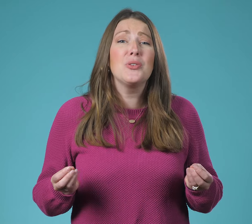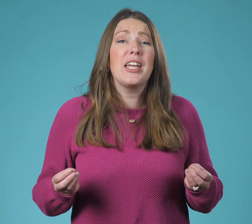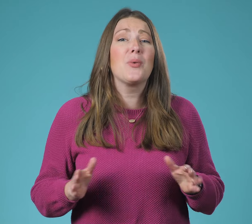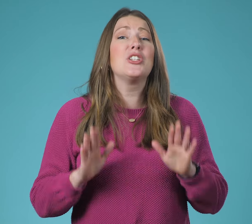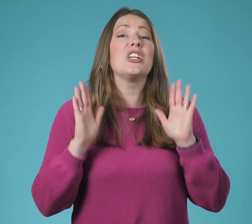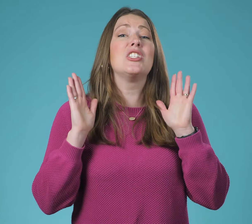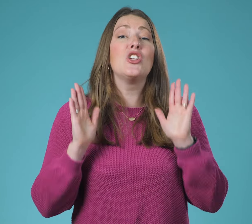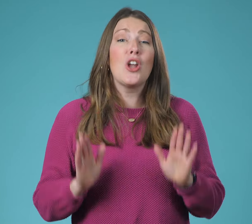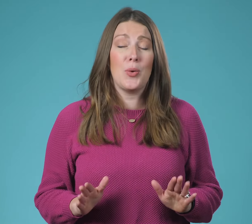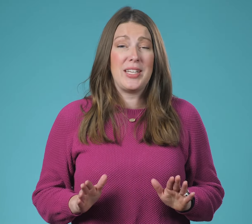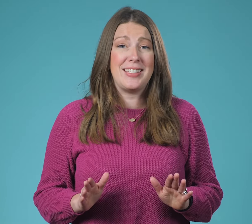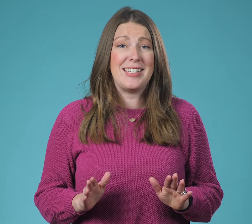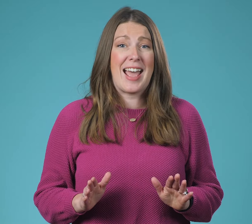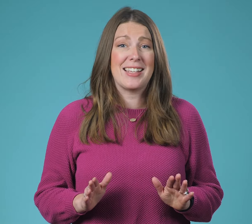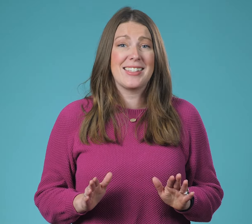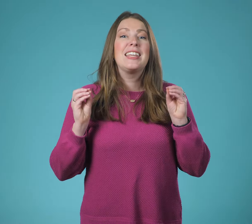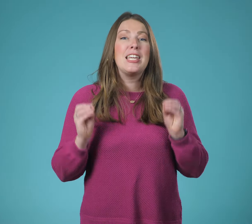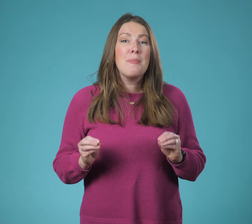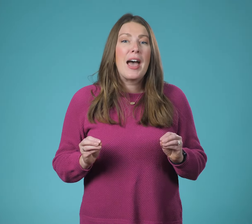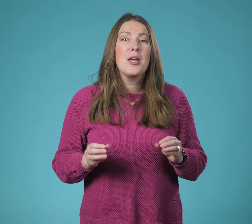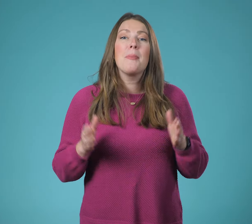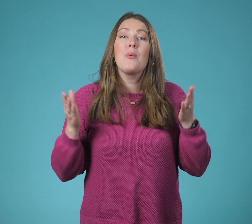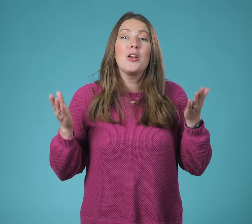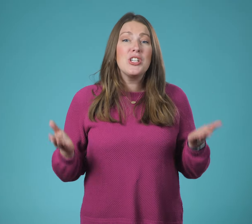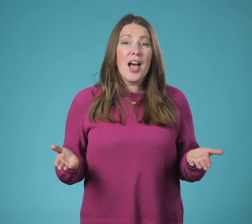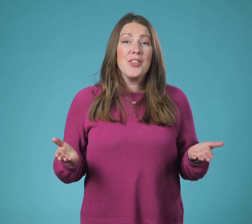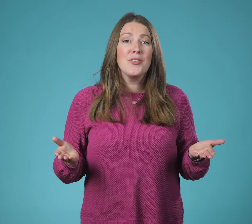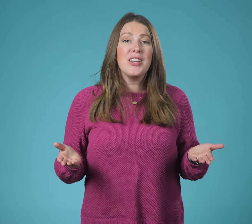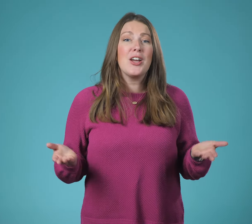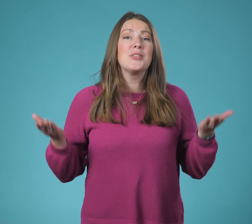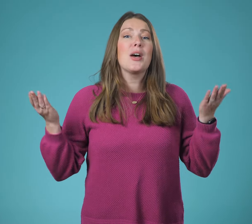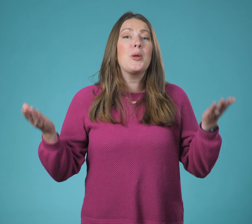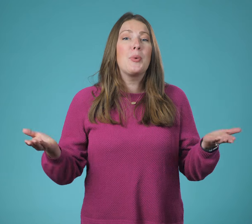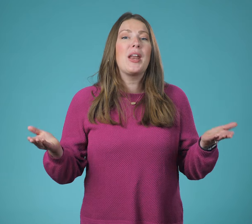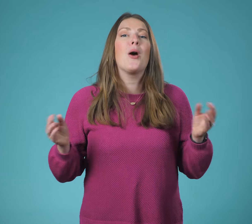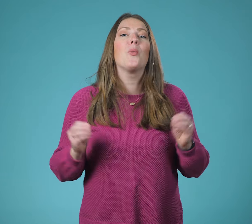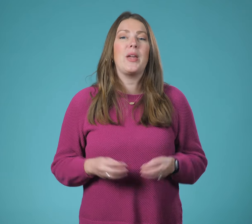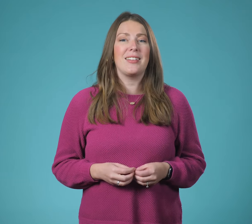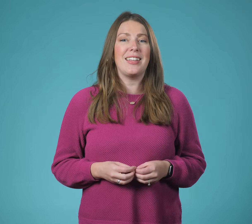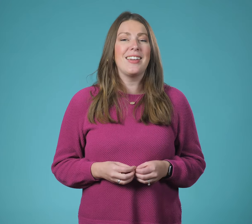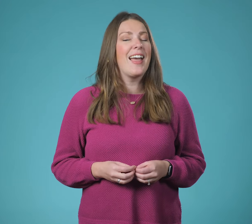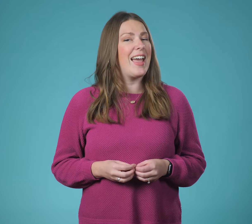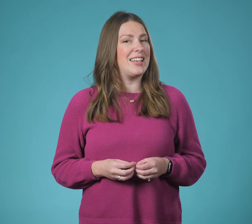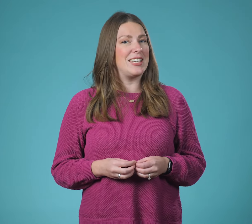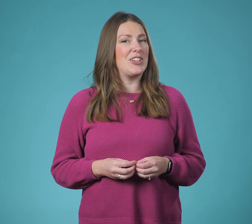language is no easy task keep at it by watching other videos that we put out weekly and until